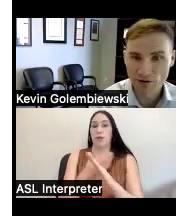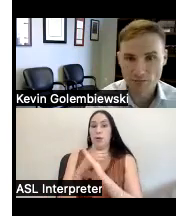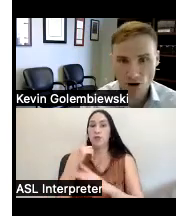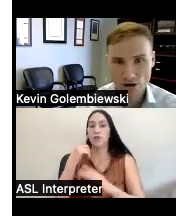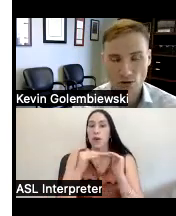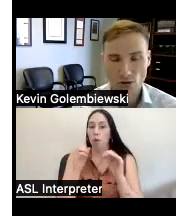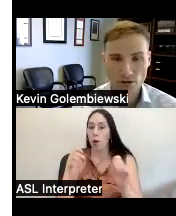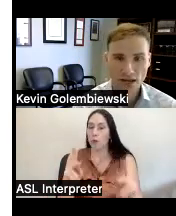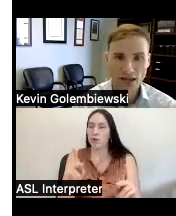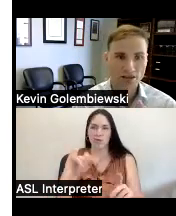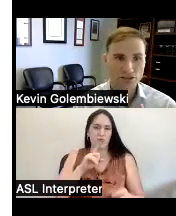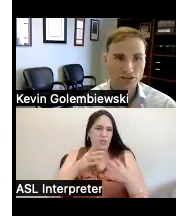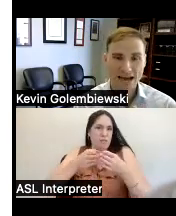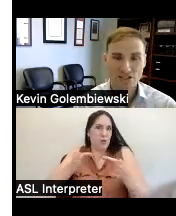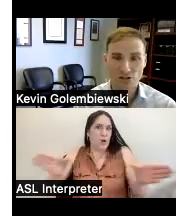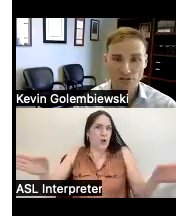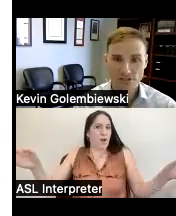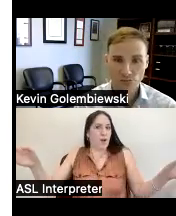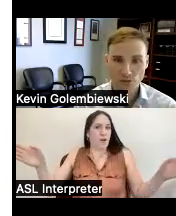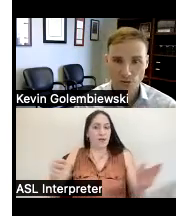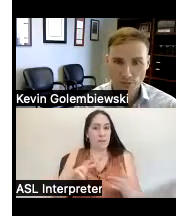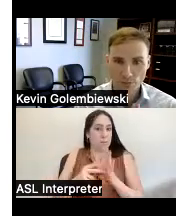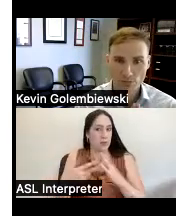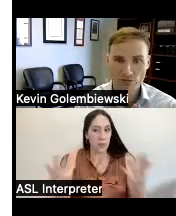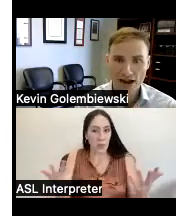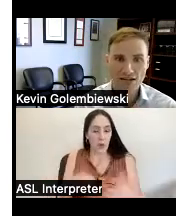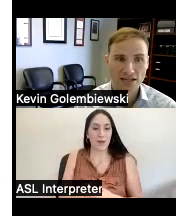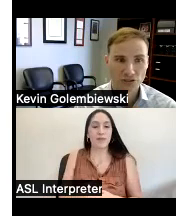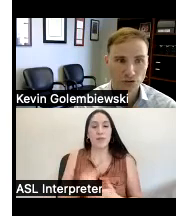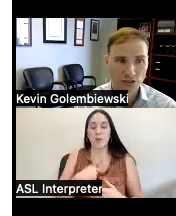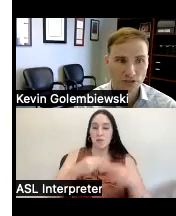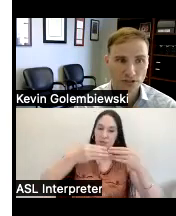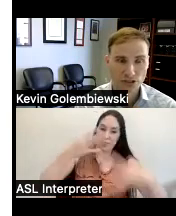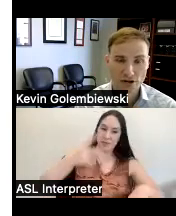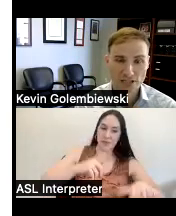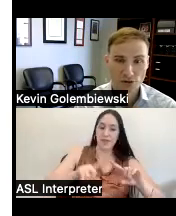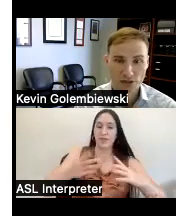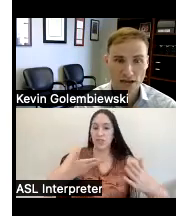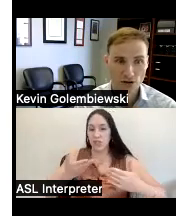a pretty broad goal and there's a lot of services we were we provided issues we address within that